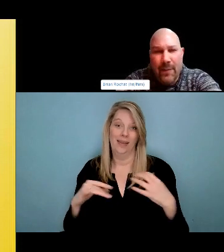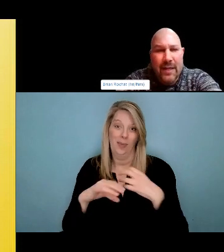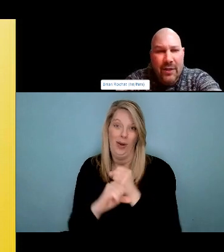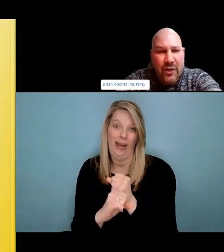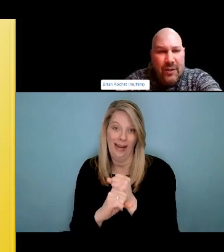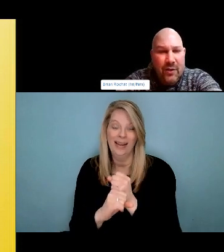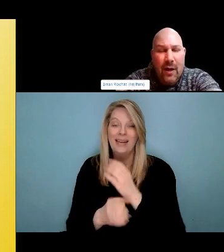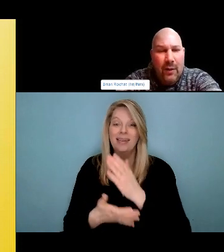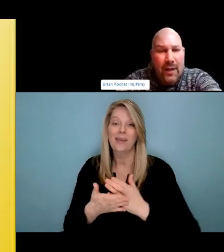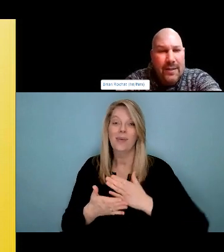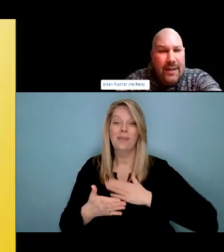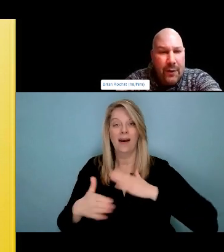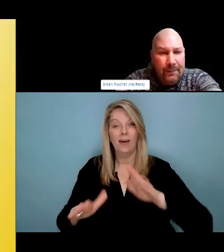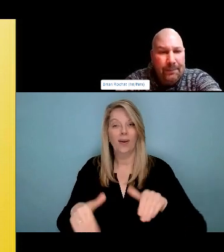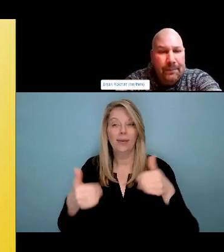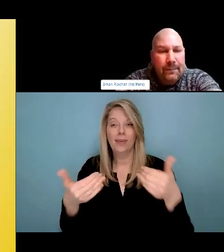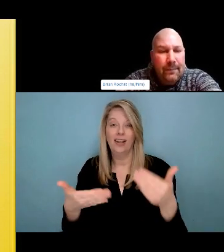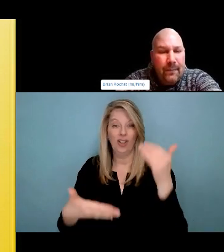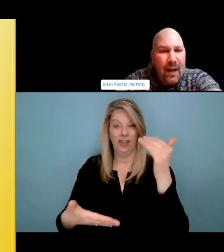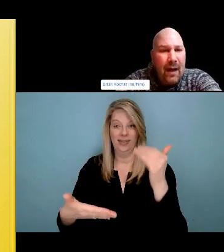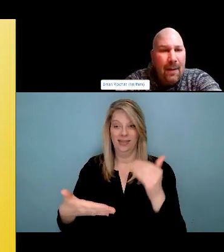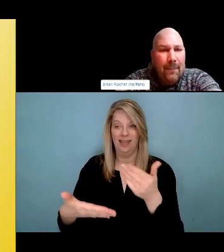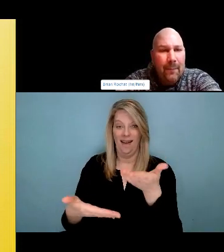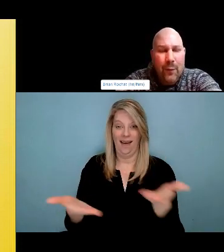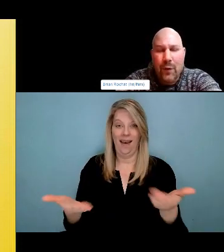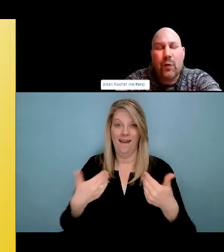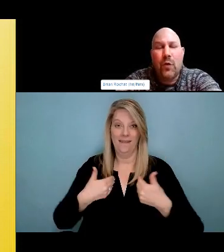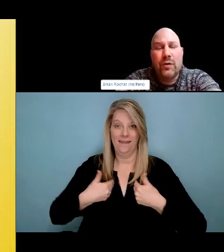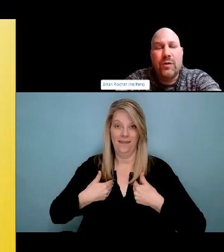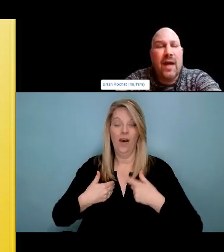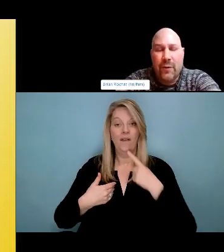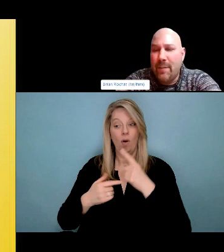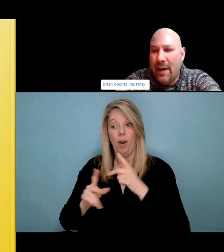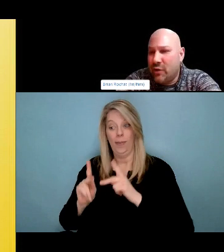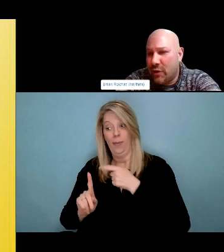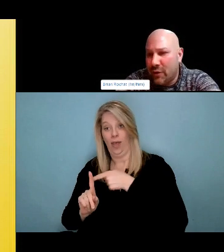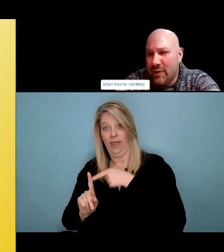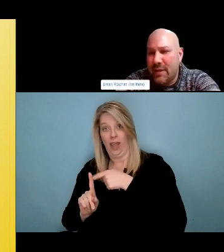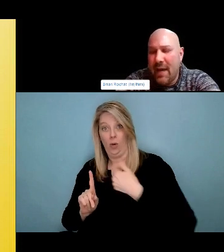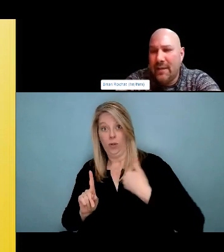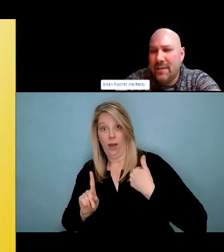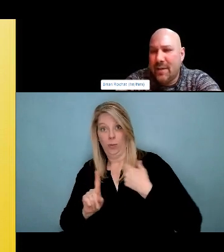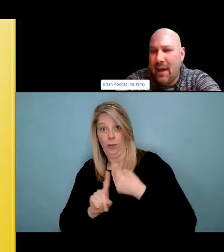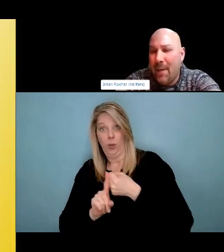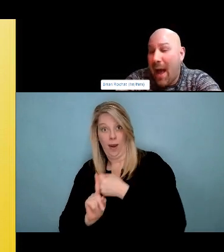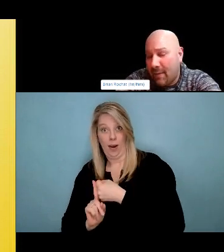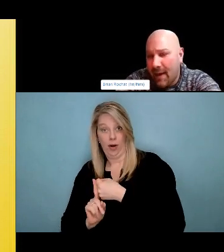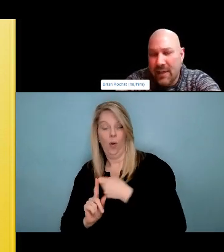Health Signation up in Bella Bella. My English name is Marty Scout and I was born